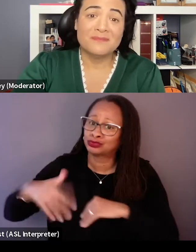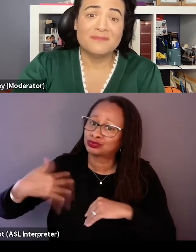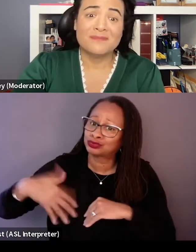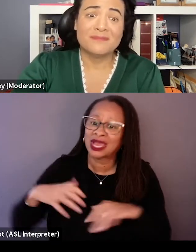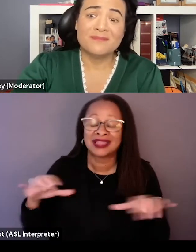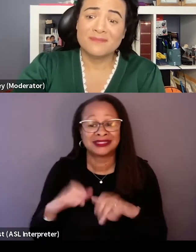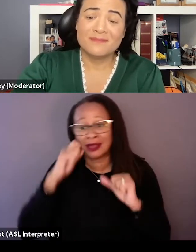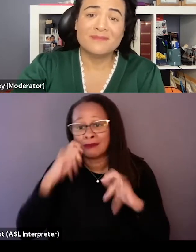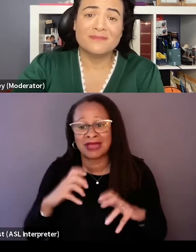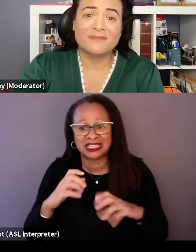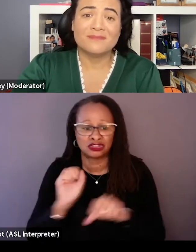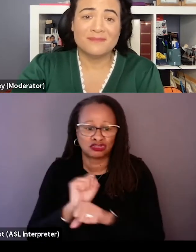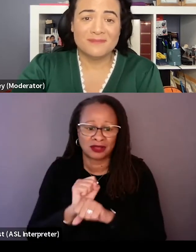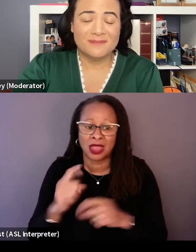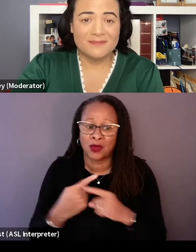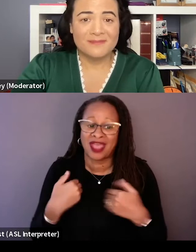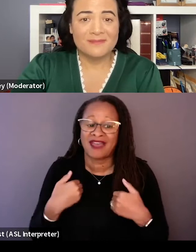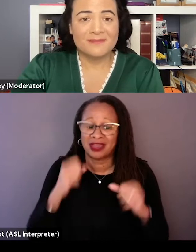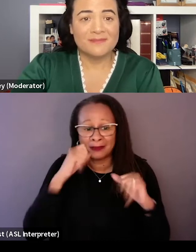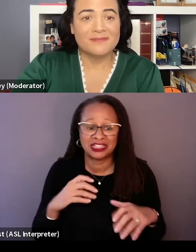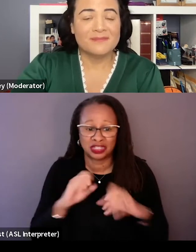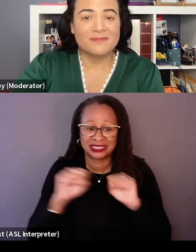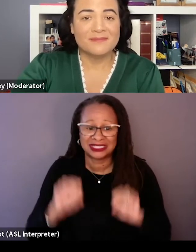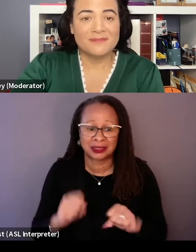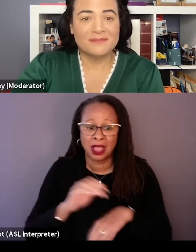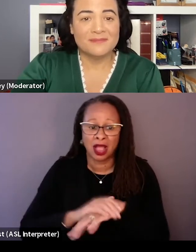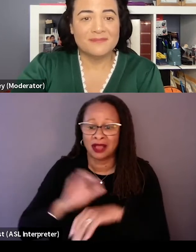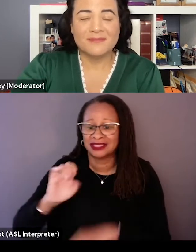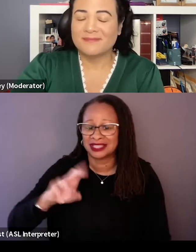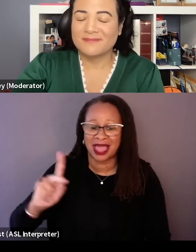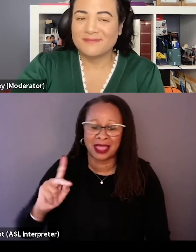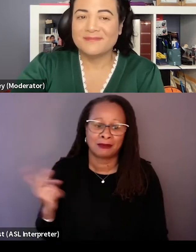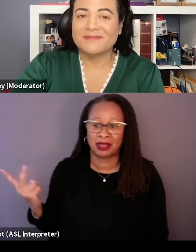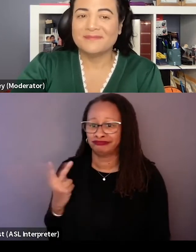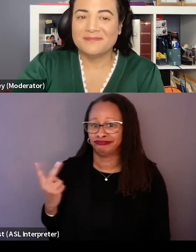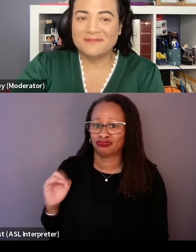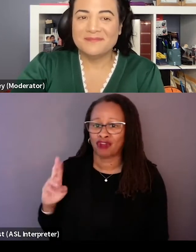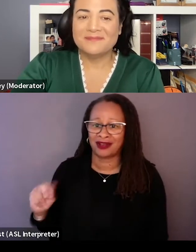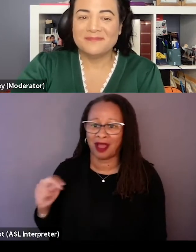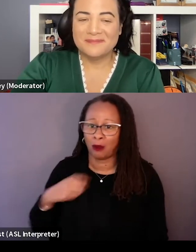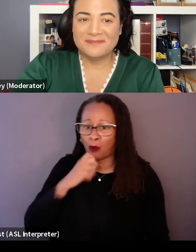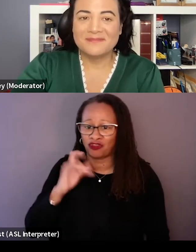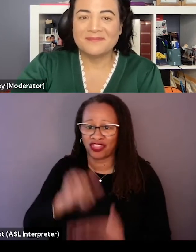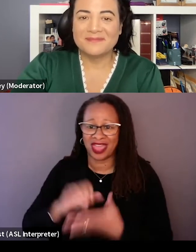Like they really had an amazing system on Slack, which Ryan and I are too old for, but the young folk had a great system of keeping it all organized